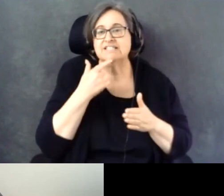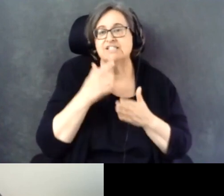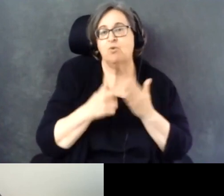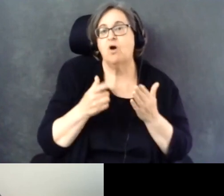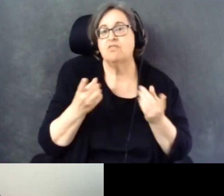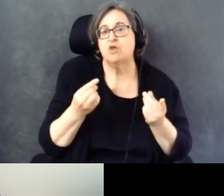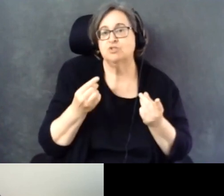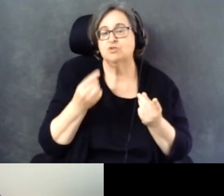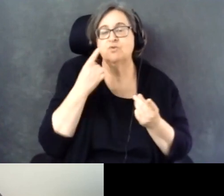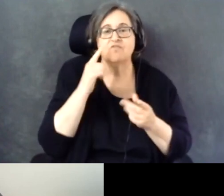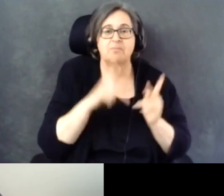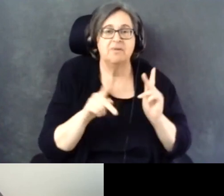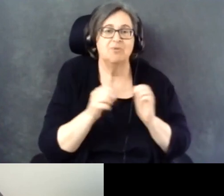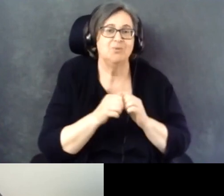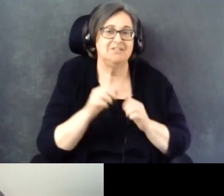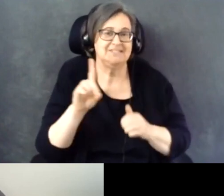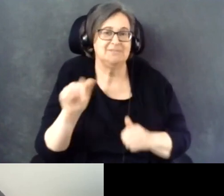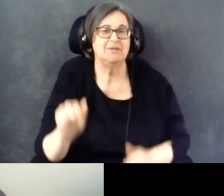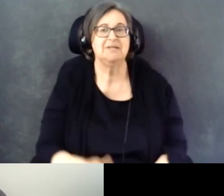with disabilities.